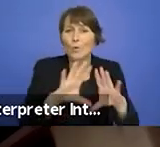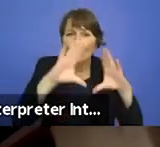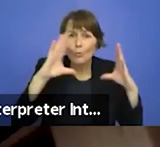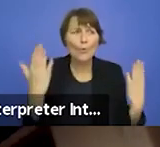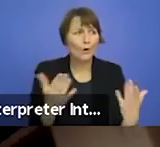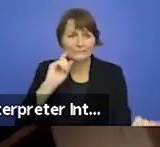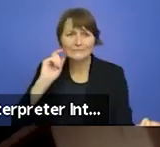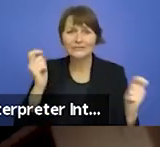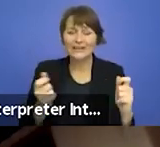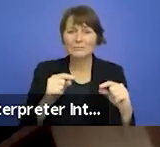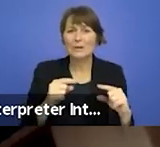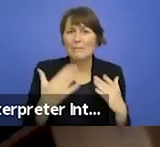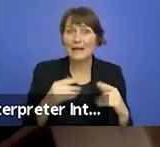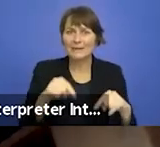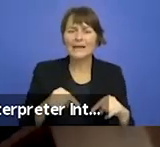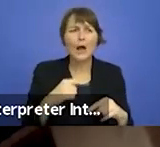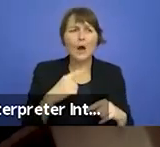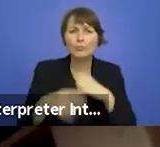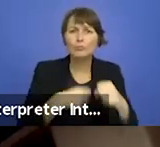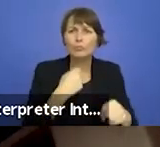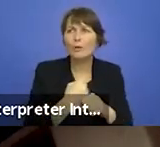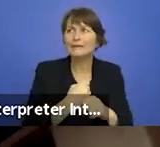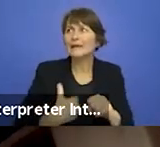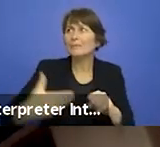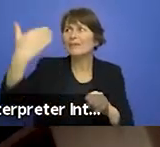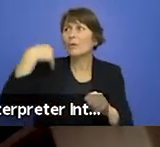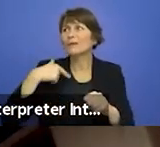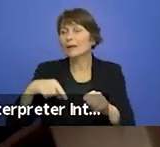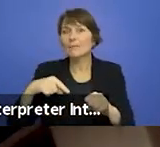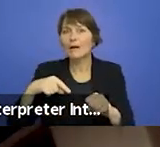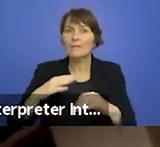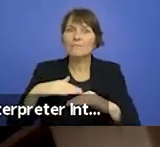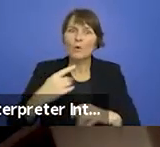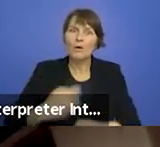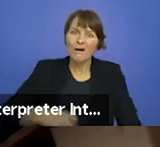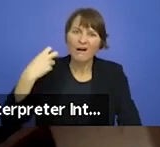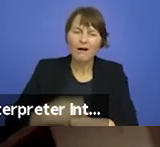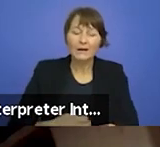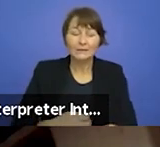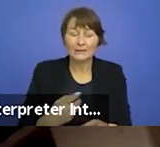much harder. Almost impossible to realize our ambitions but not quite.